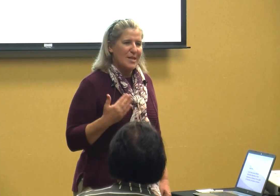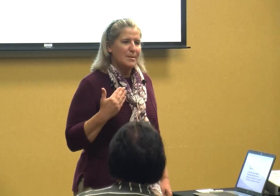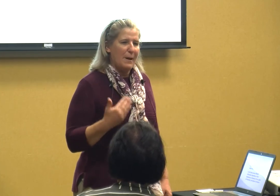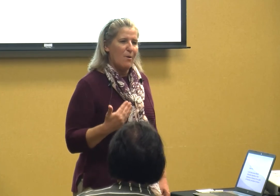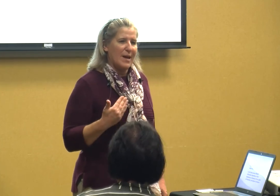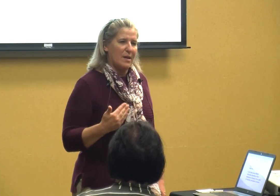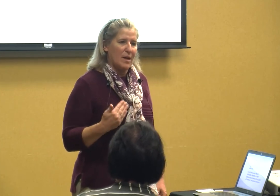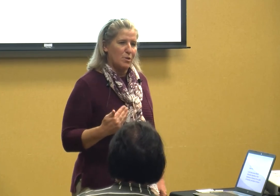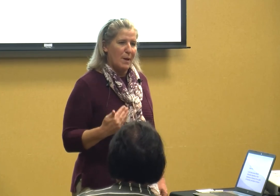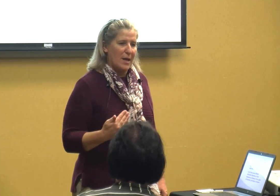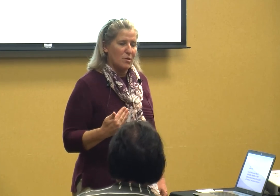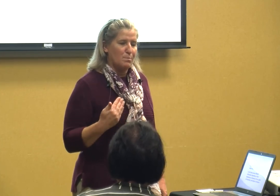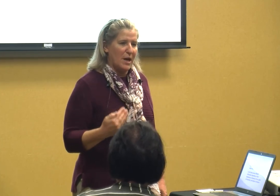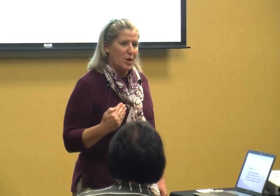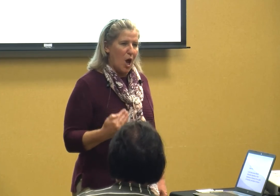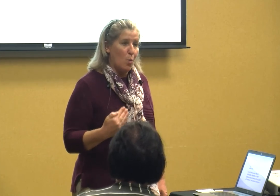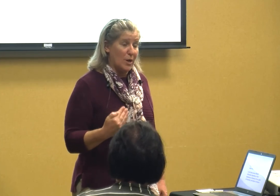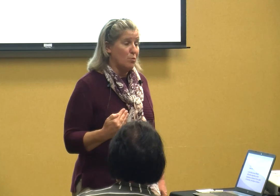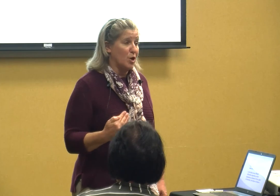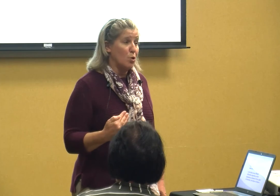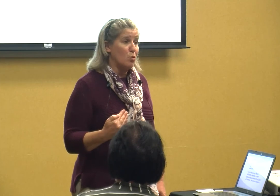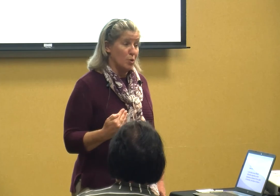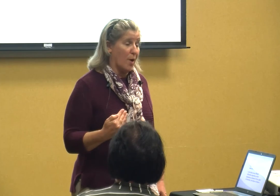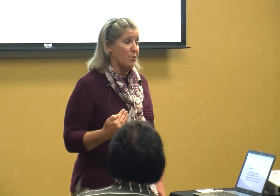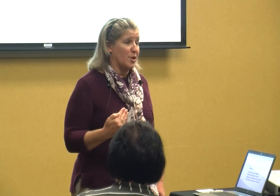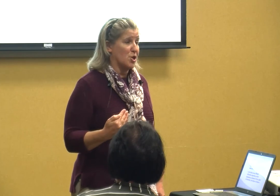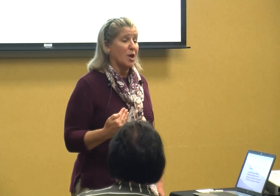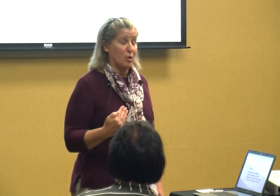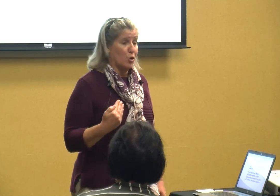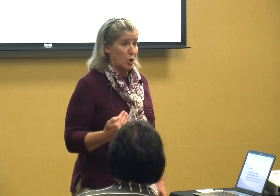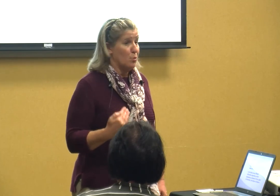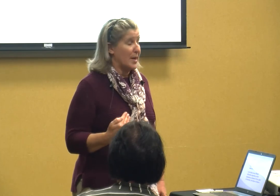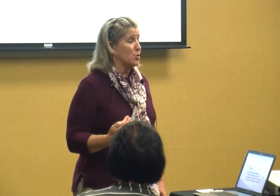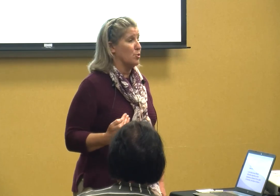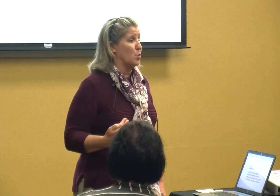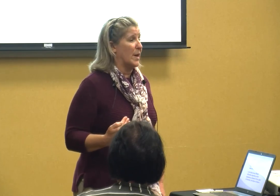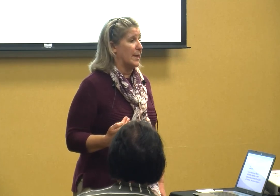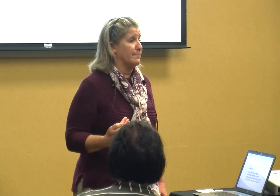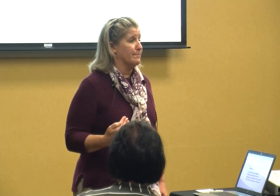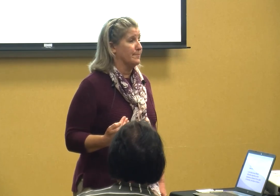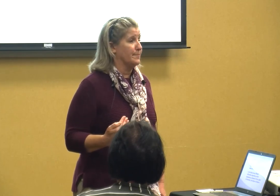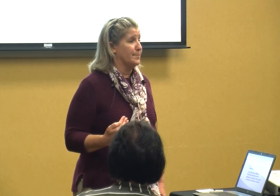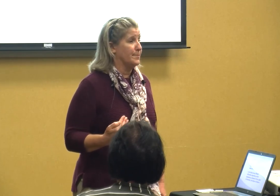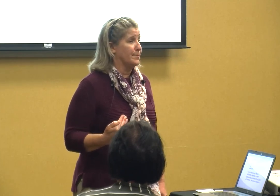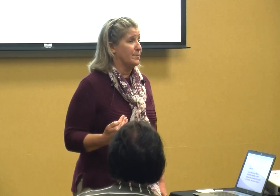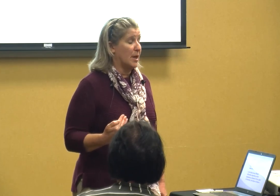sparing in those battles but no when you do you go for the juggler you make sure you win it now